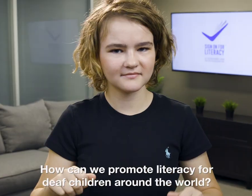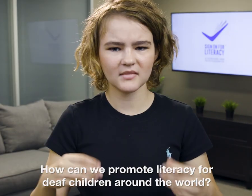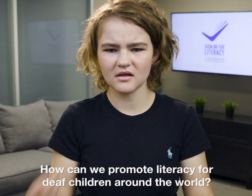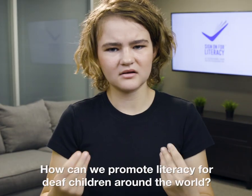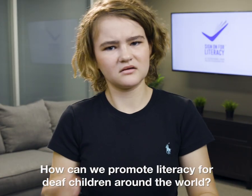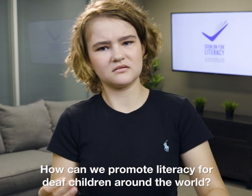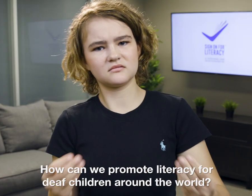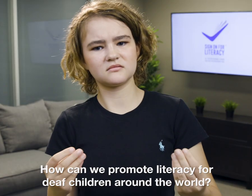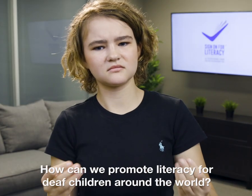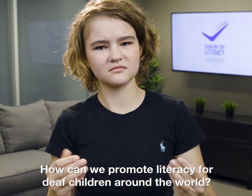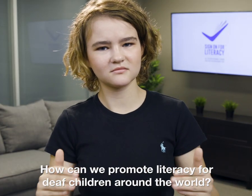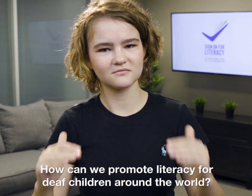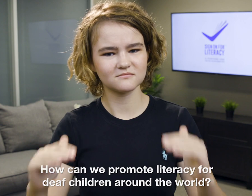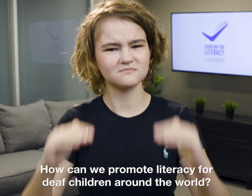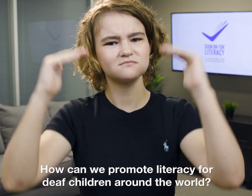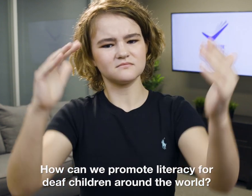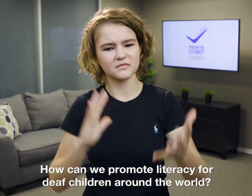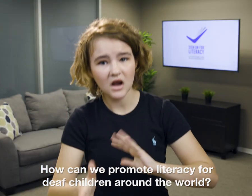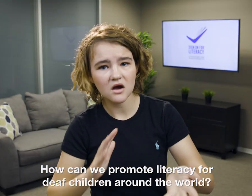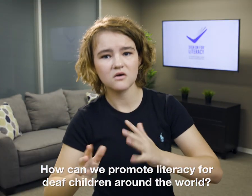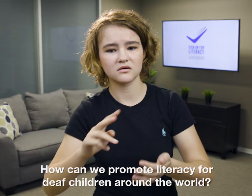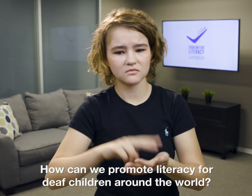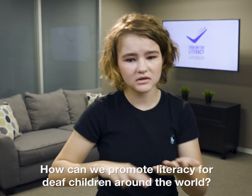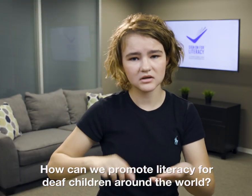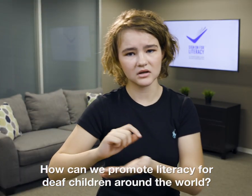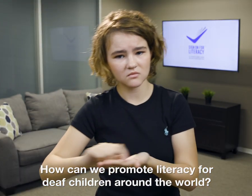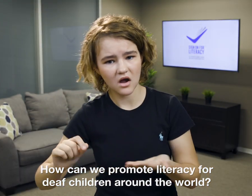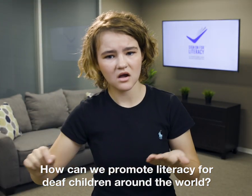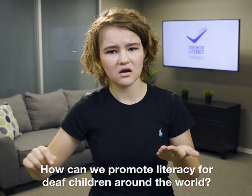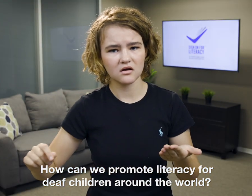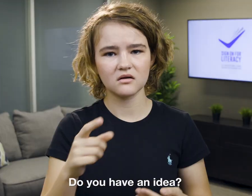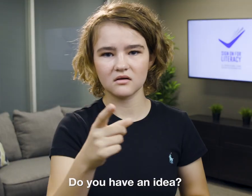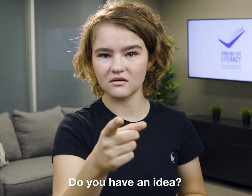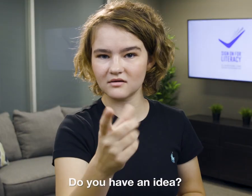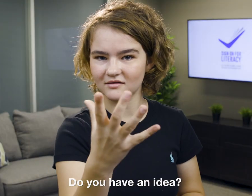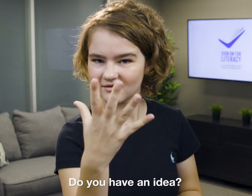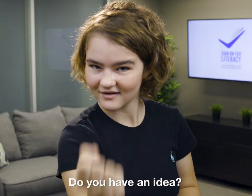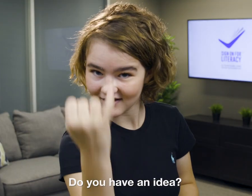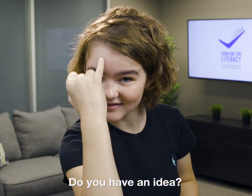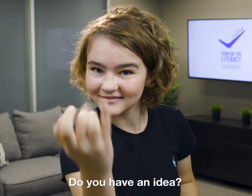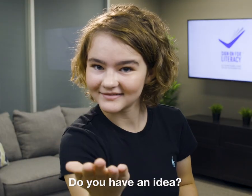How can we promote literacy for deaf children around the world? Do you have an idea?